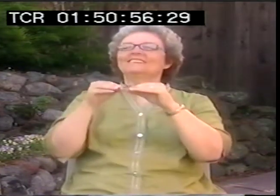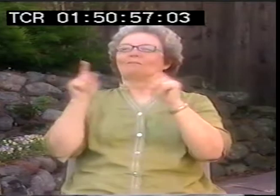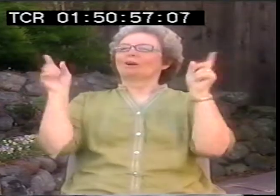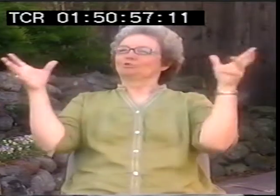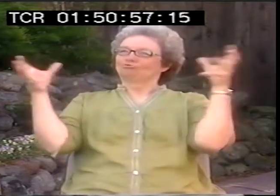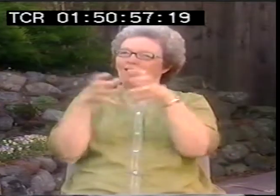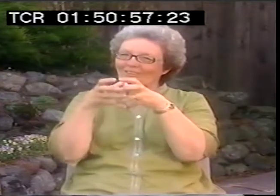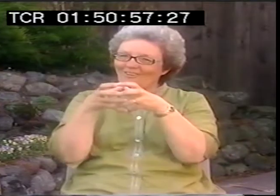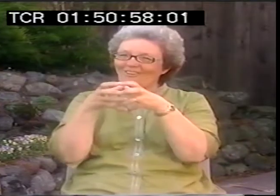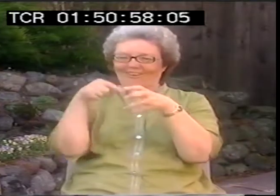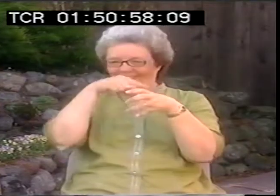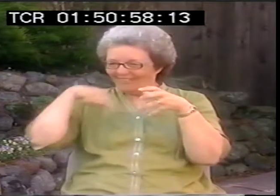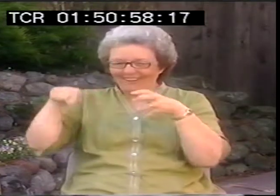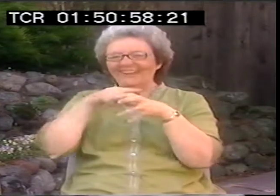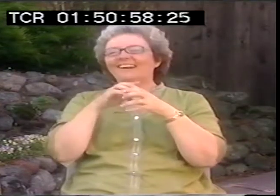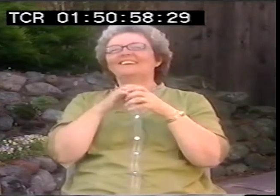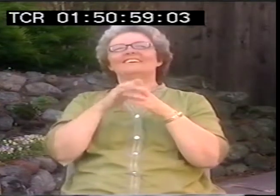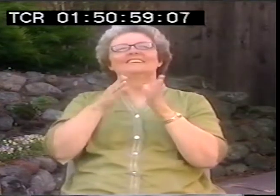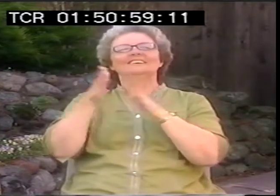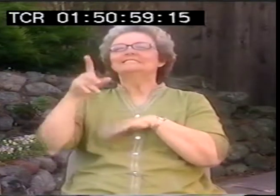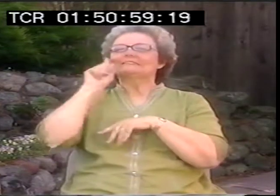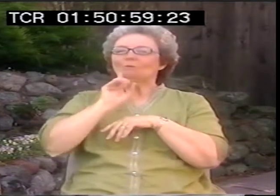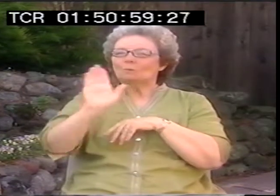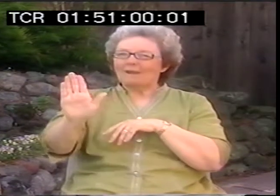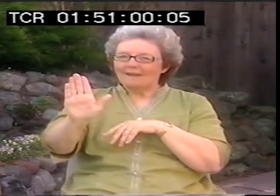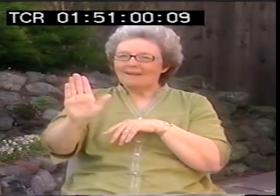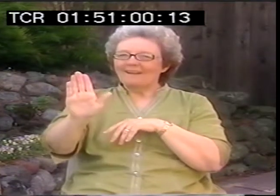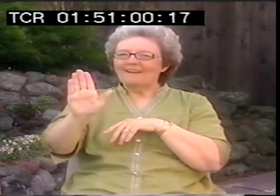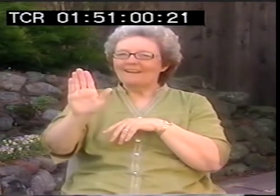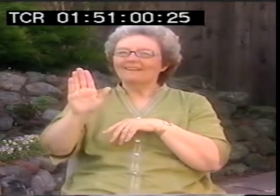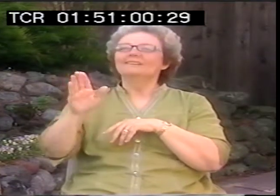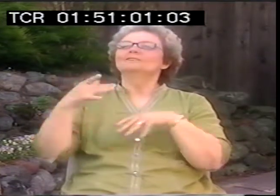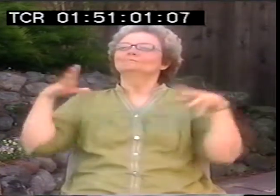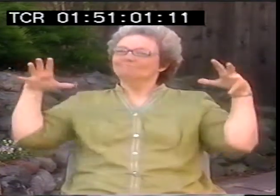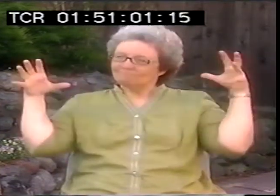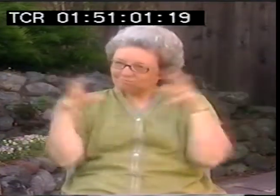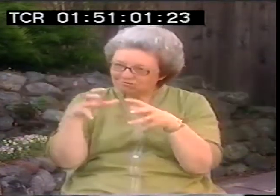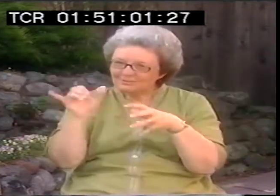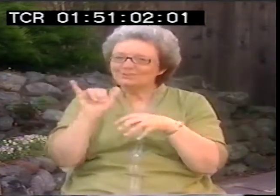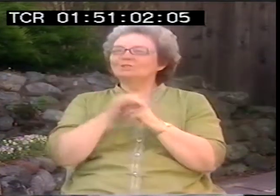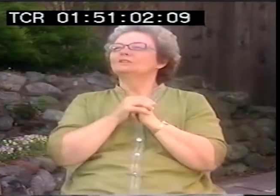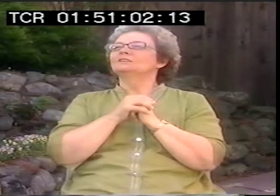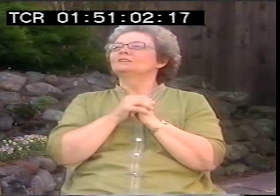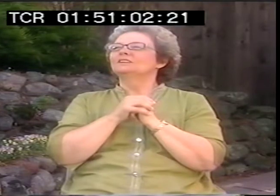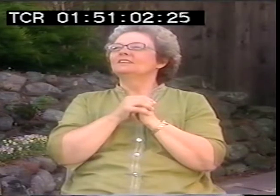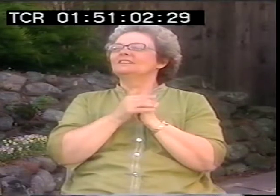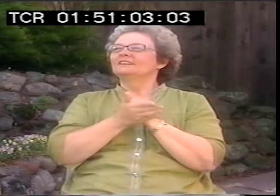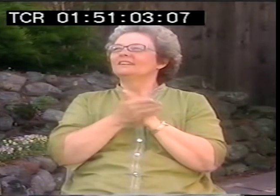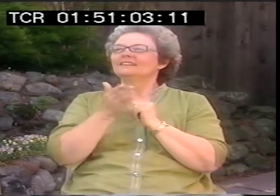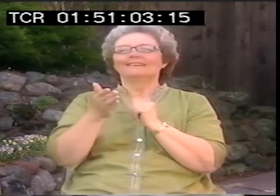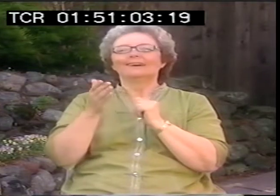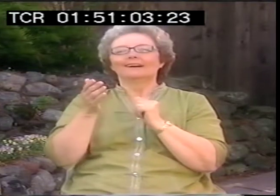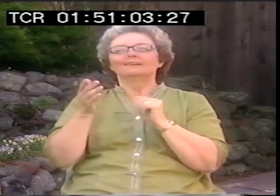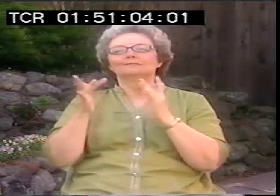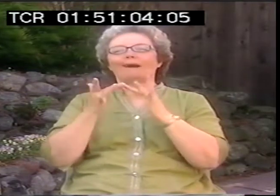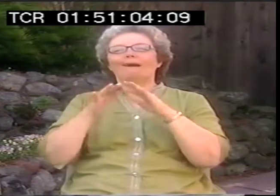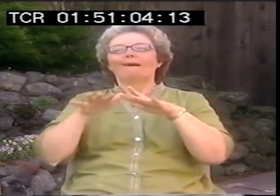And there was Valli again Let's see, '85, '86, whenever that was. Everybody got together, that group of us.